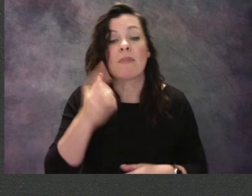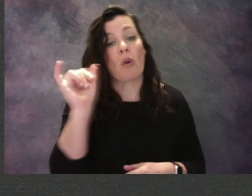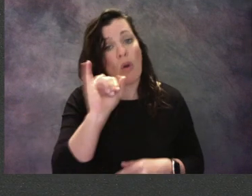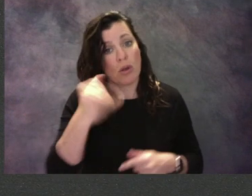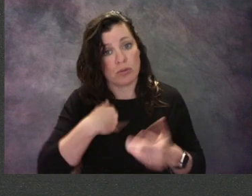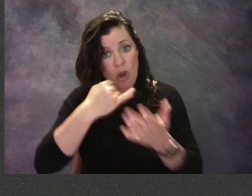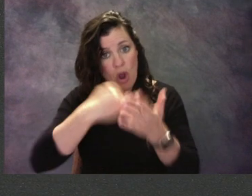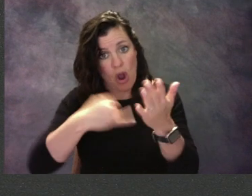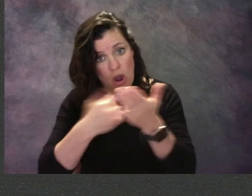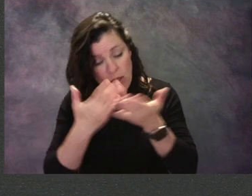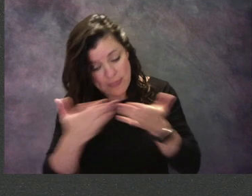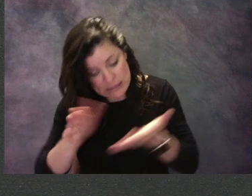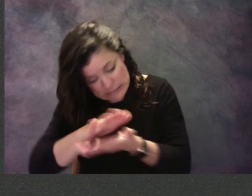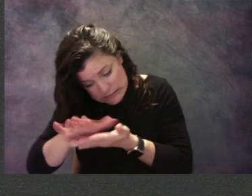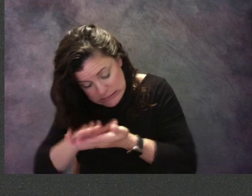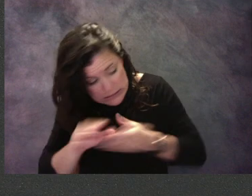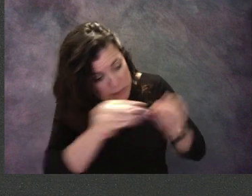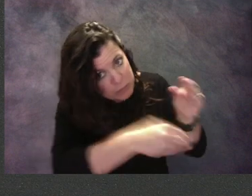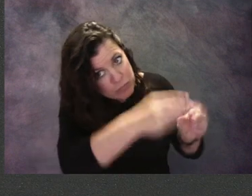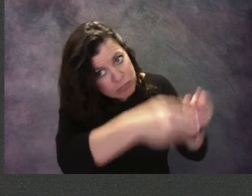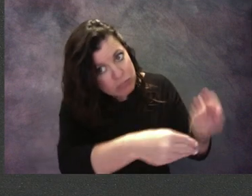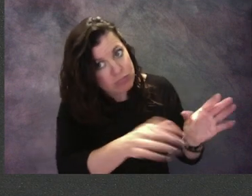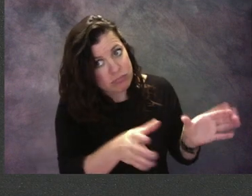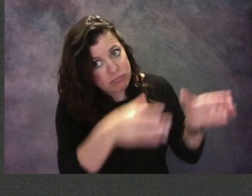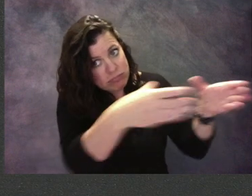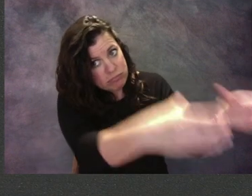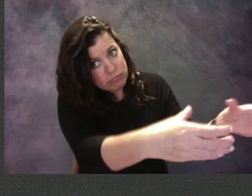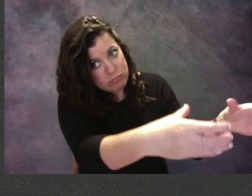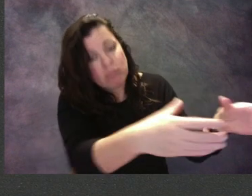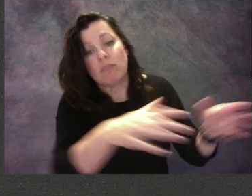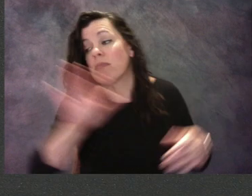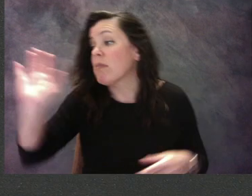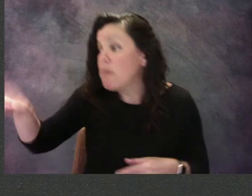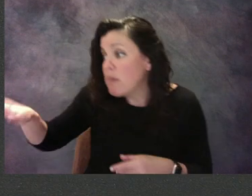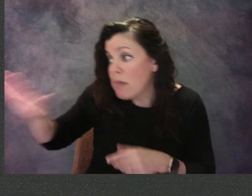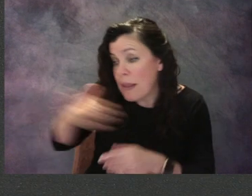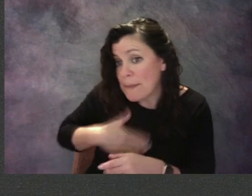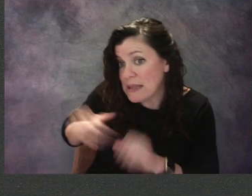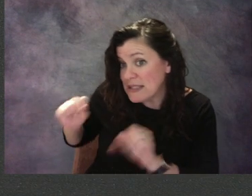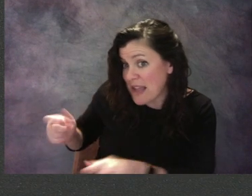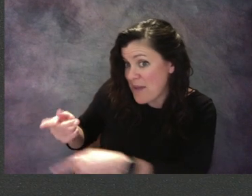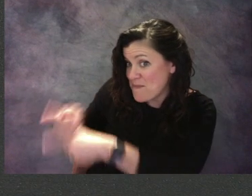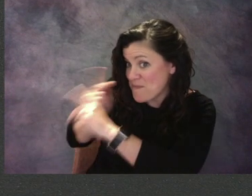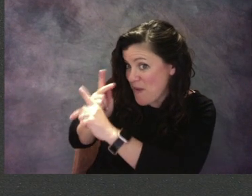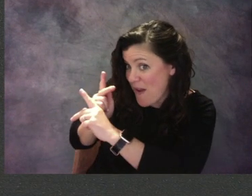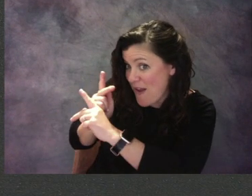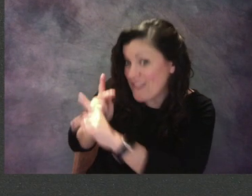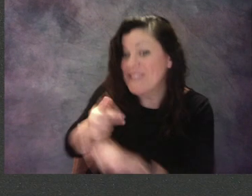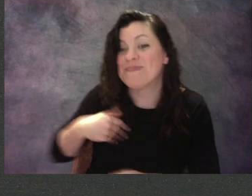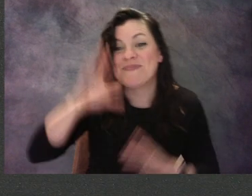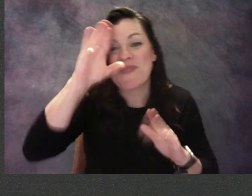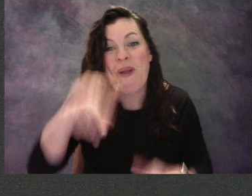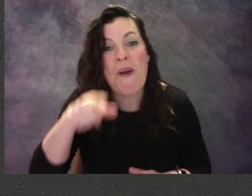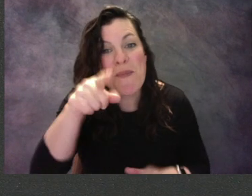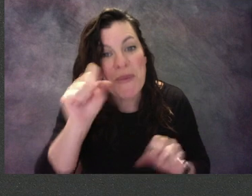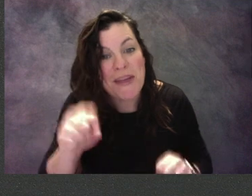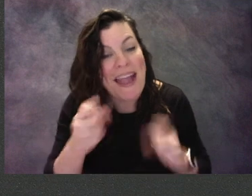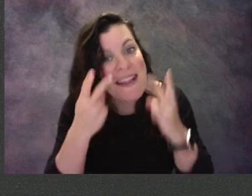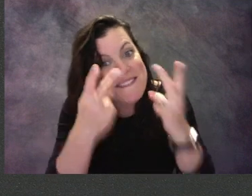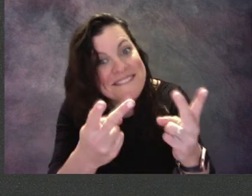ask somebody if you can borrow something, but I also hope you make it to the art museum, too, and find some of those wonderful artworks